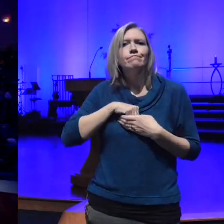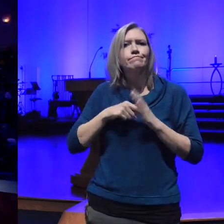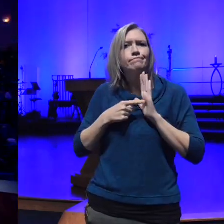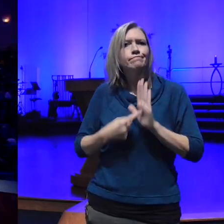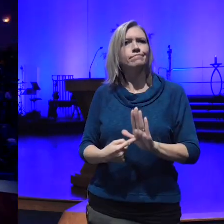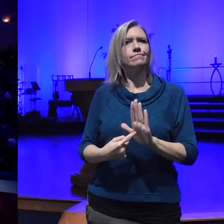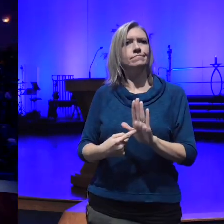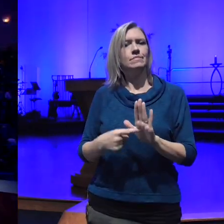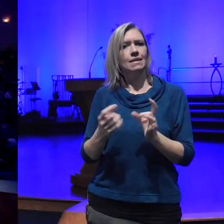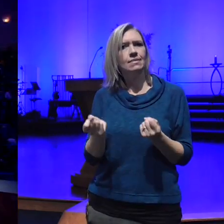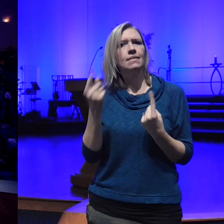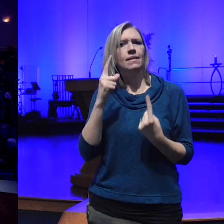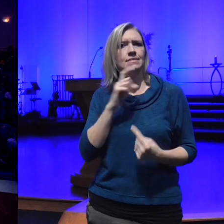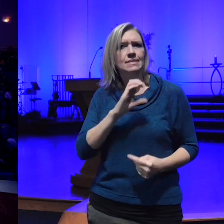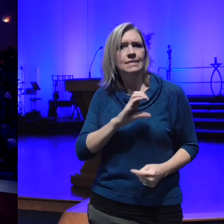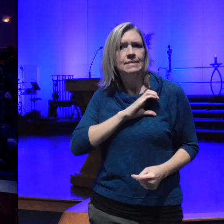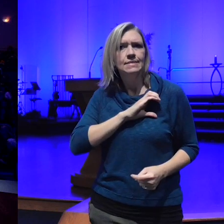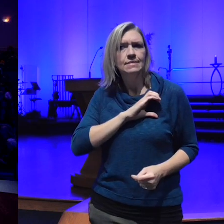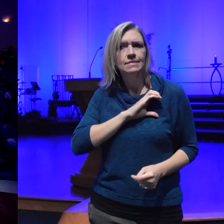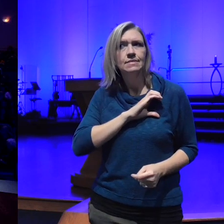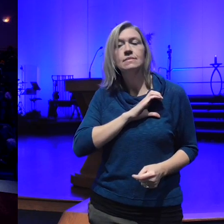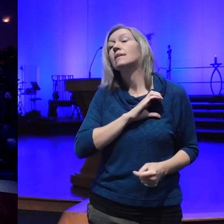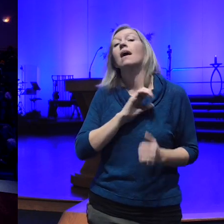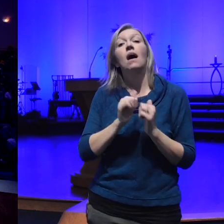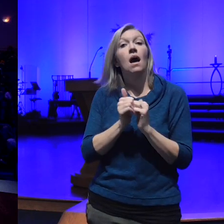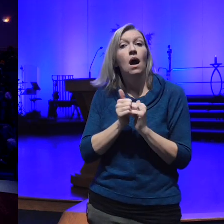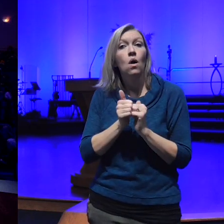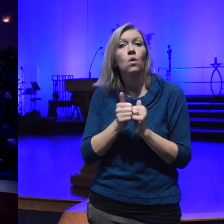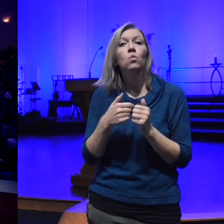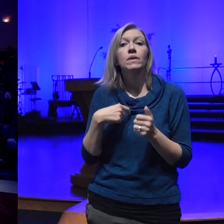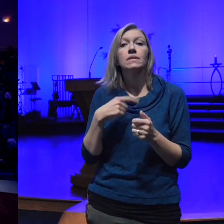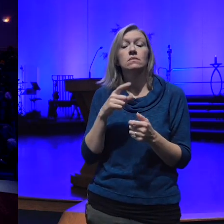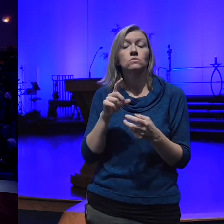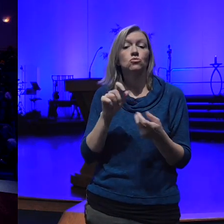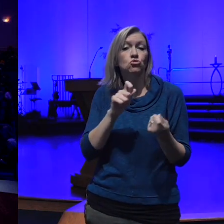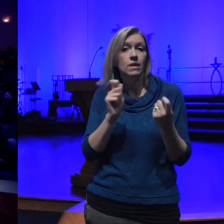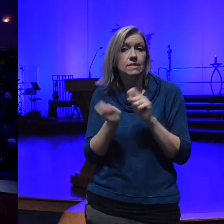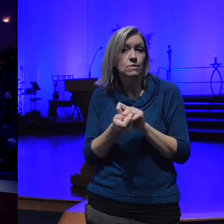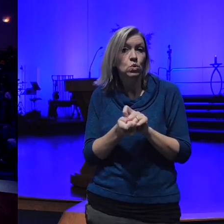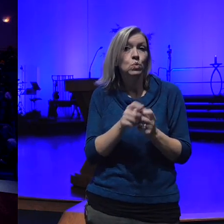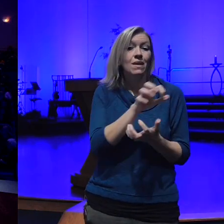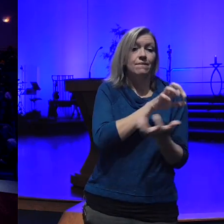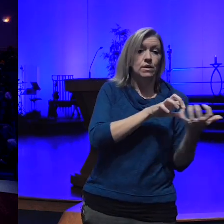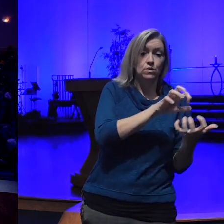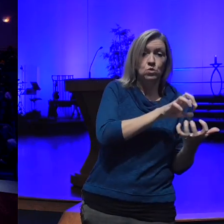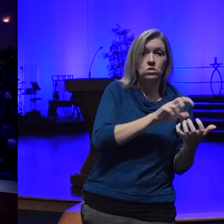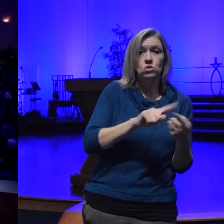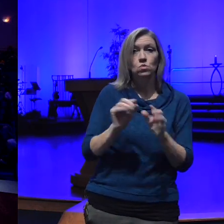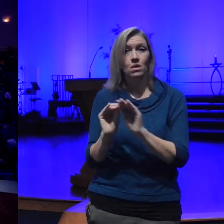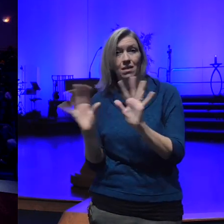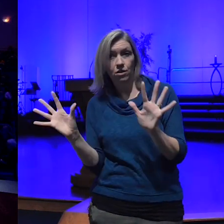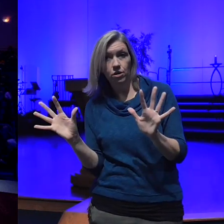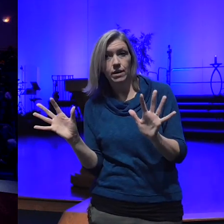I think we do that by transf transmuting our confusion to Clarity by transmuting our fear